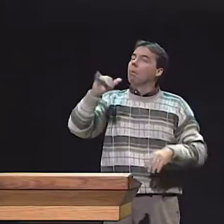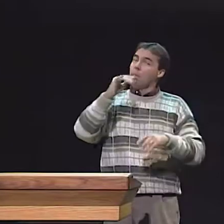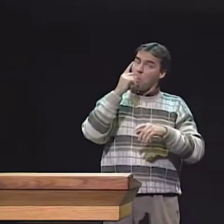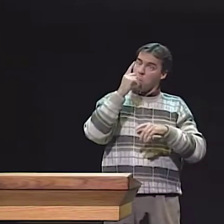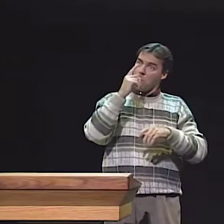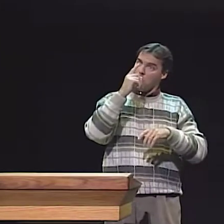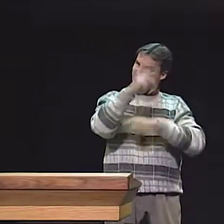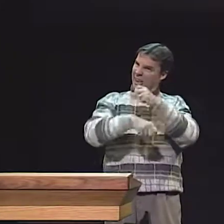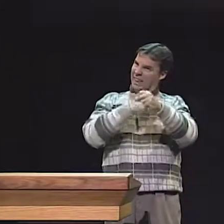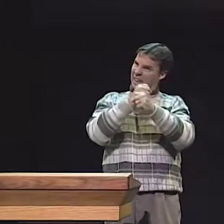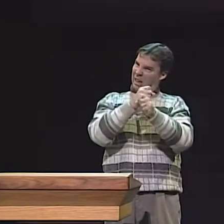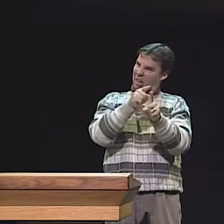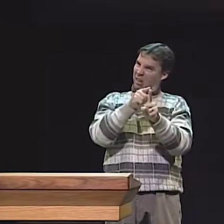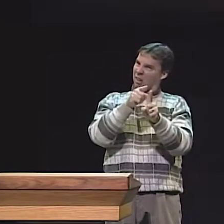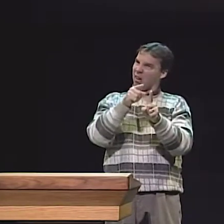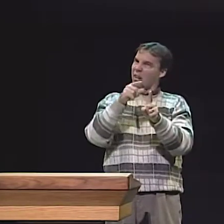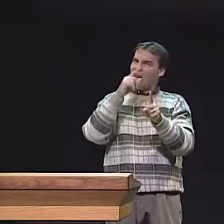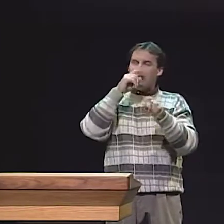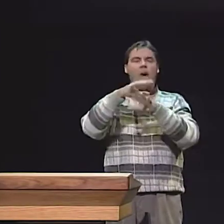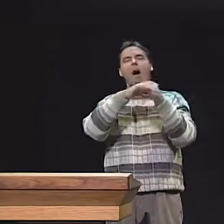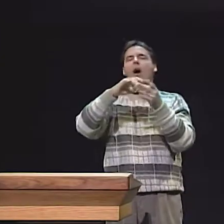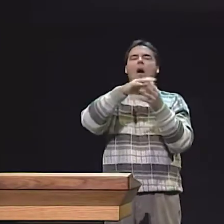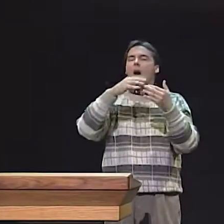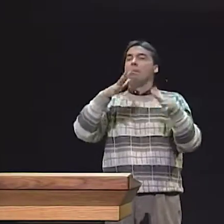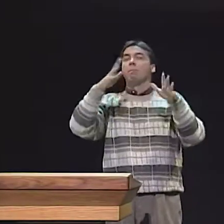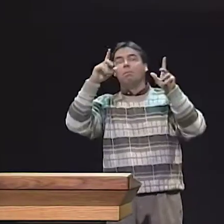JUST ON STRUCTURES, JUST ON THE NUMBER OF STRUCTURES THEY HAD.